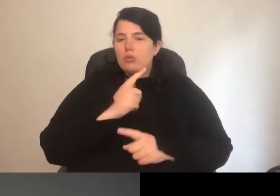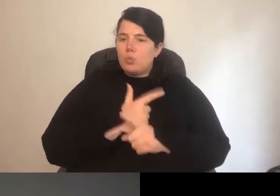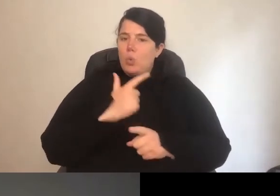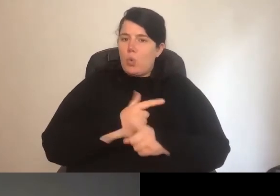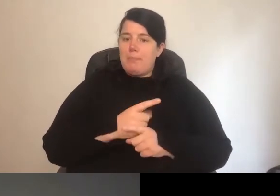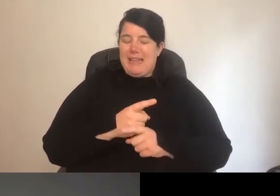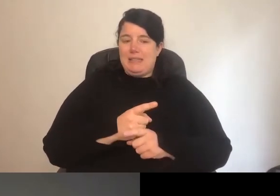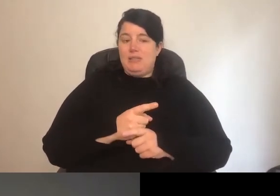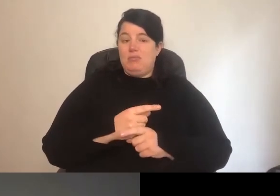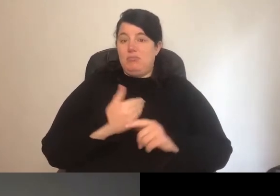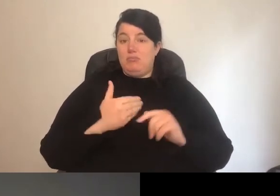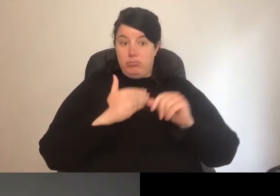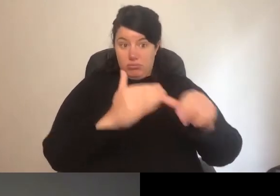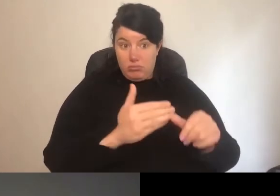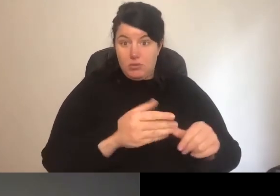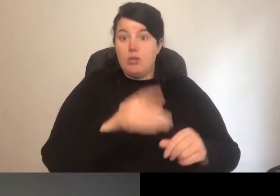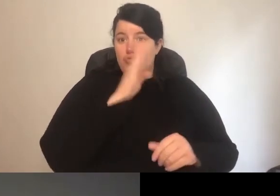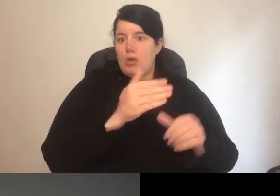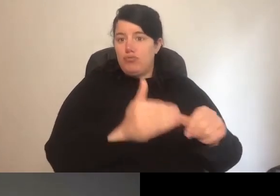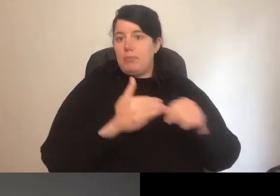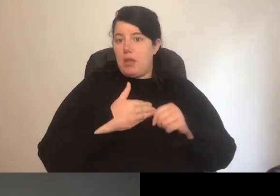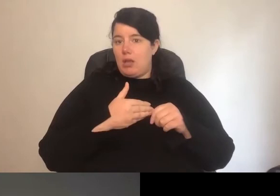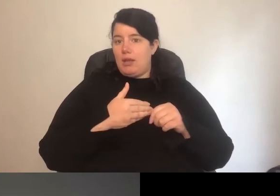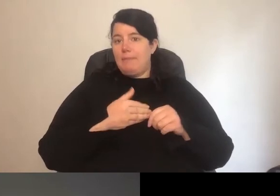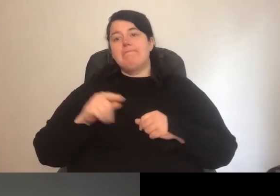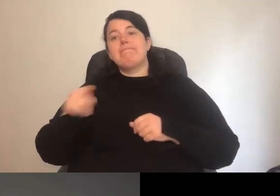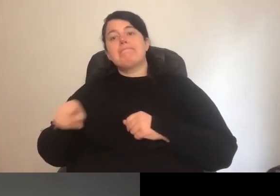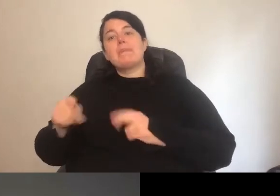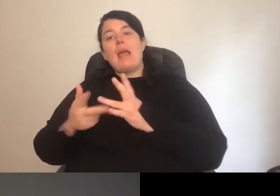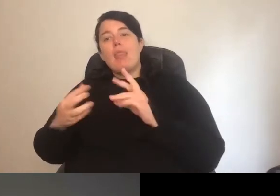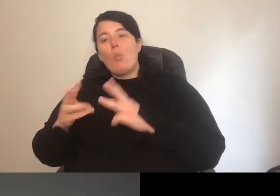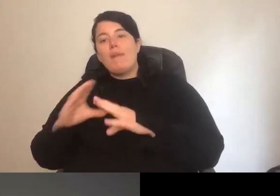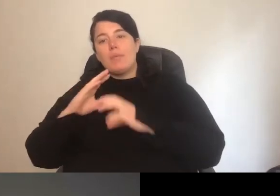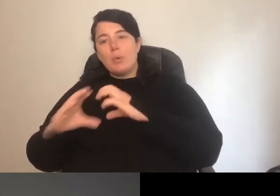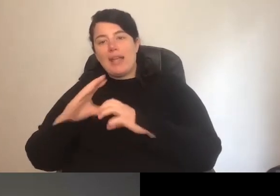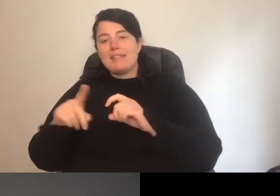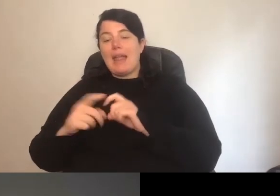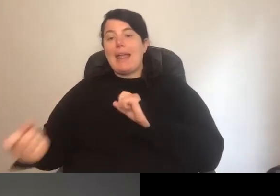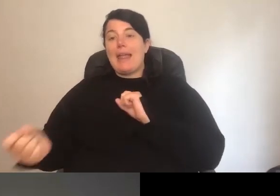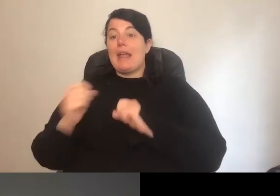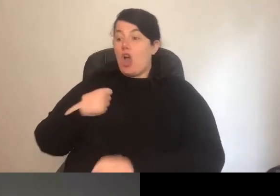You take that back and you continue. Asynchronise conversations can more like an email. You send a